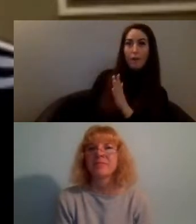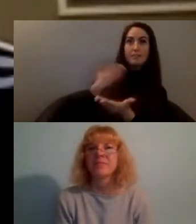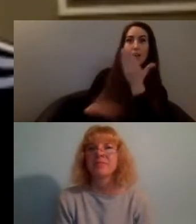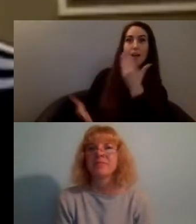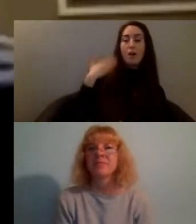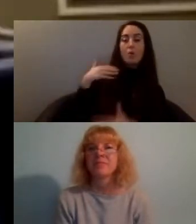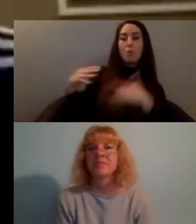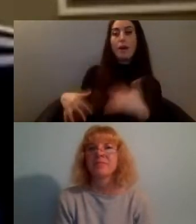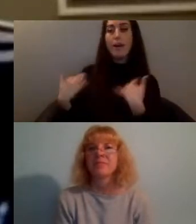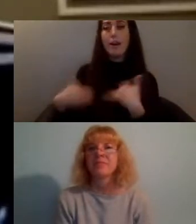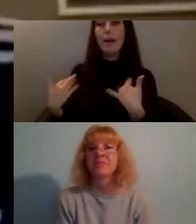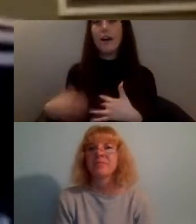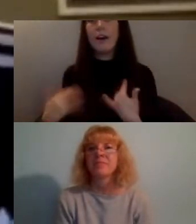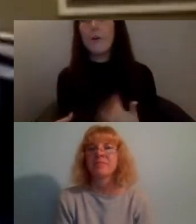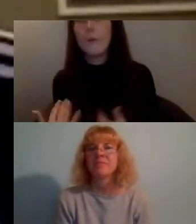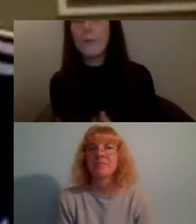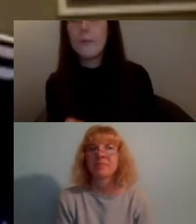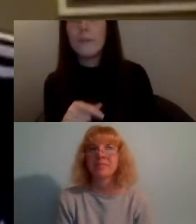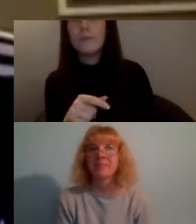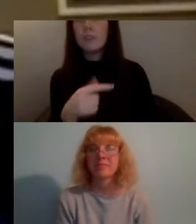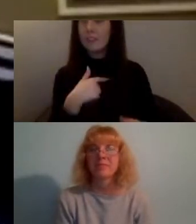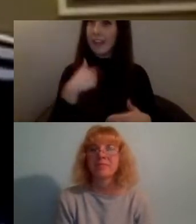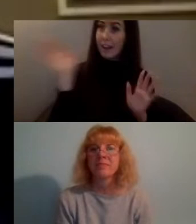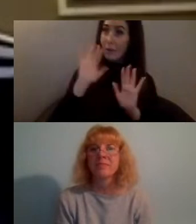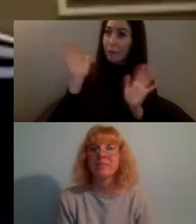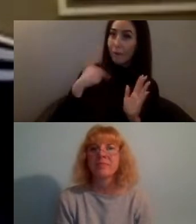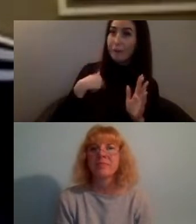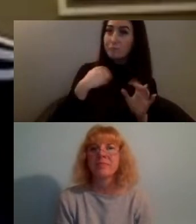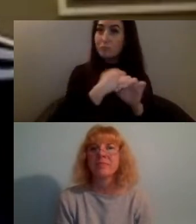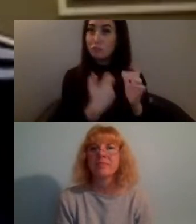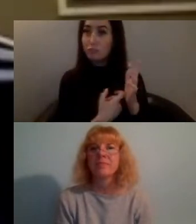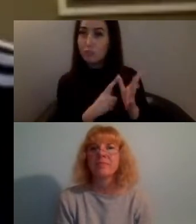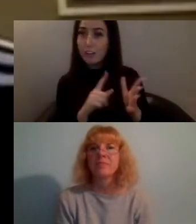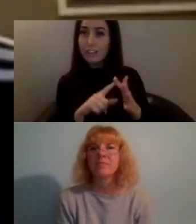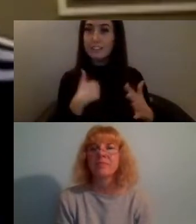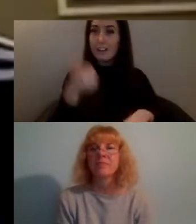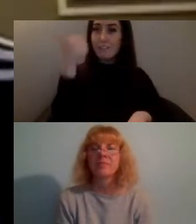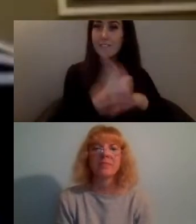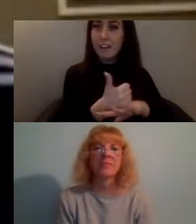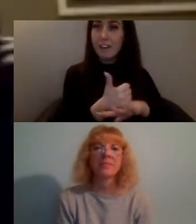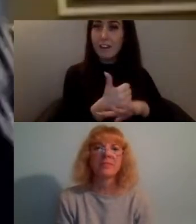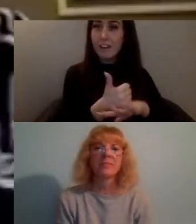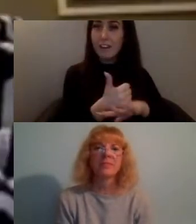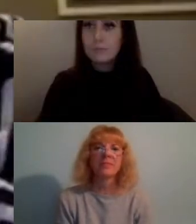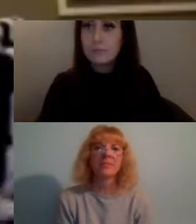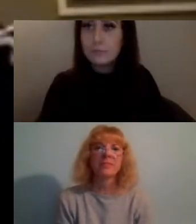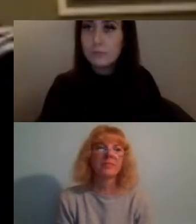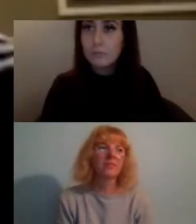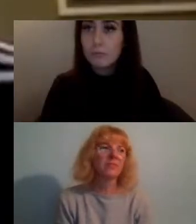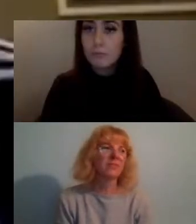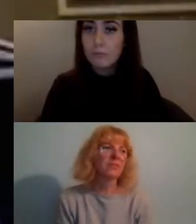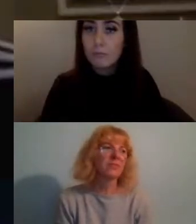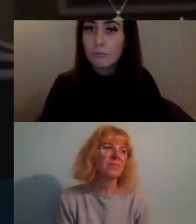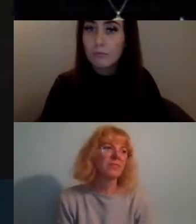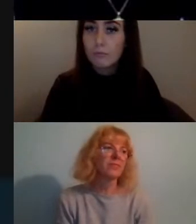so yeah, hi, i'm Grace i'm the founder of Shelby x Studios which is an online platform that merges